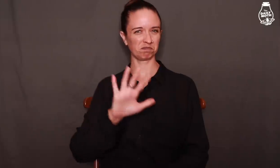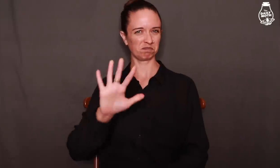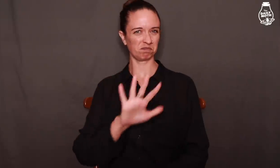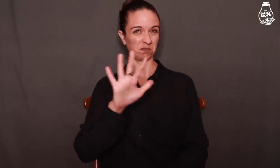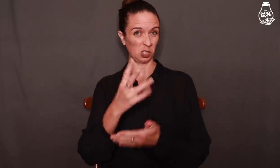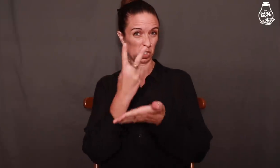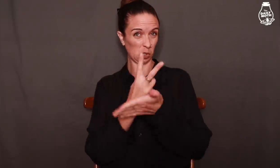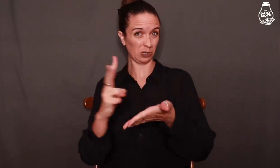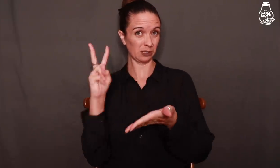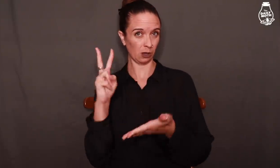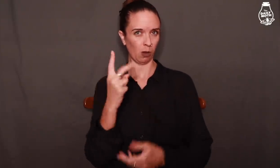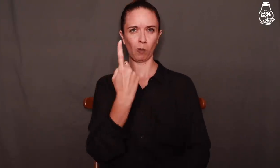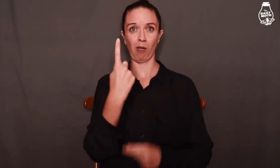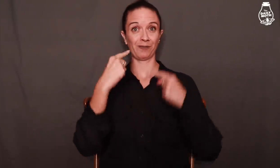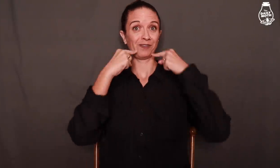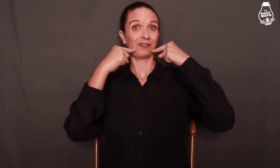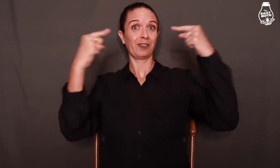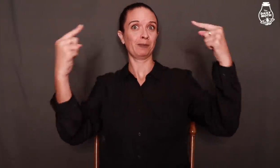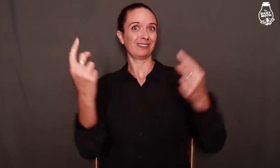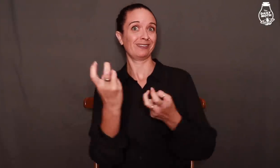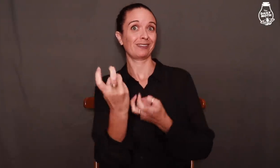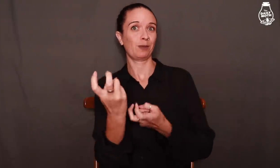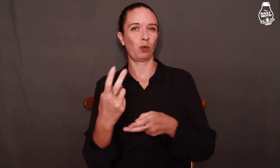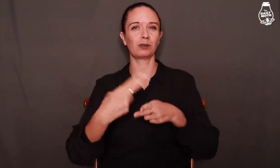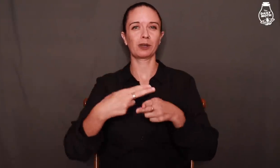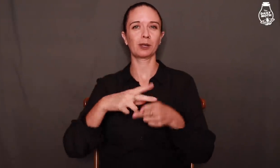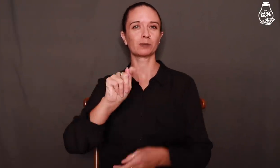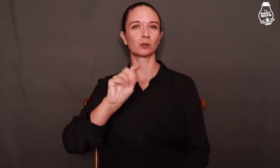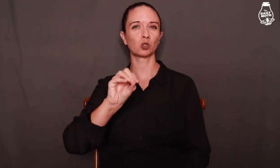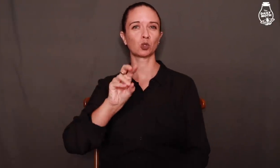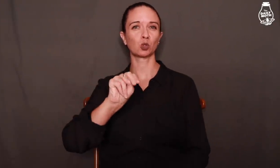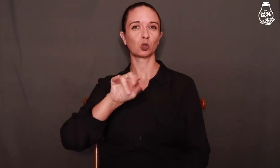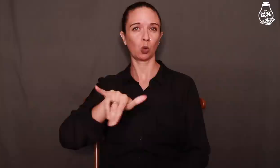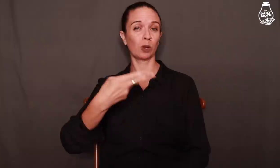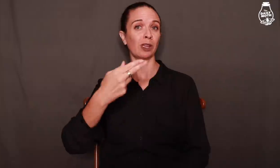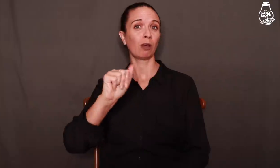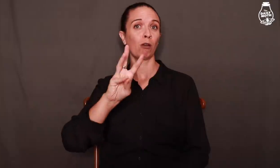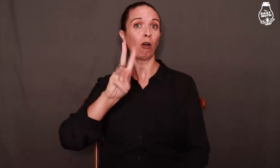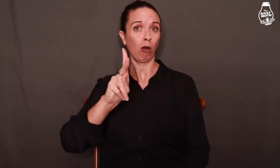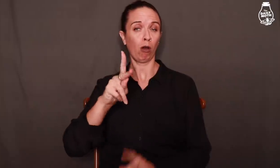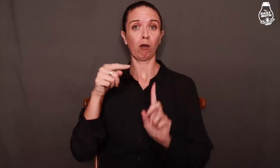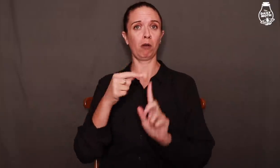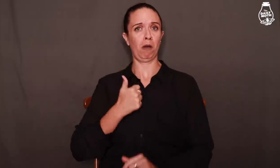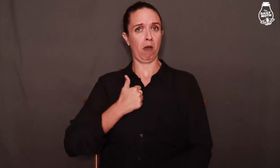About two weeks ago, a famous skateboarder Tony Hawk,